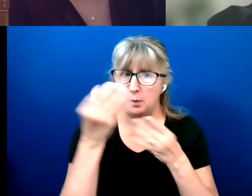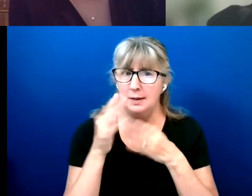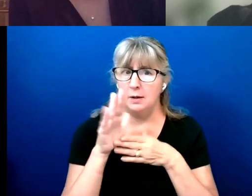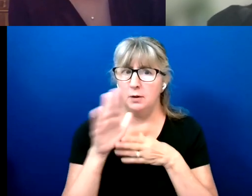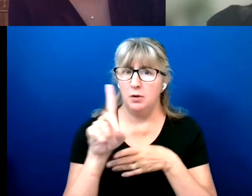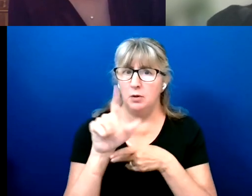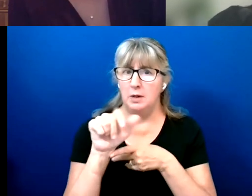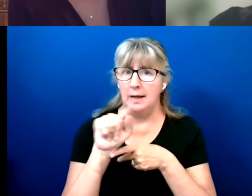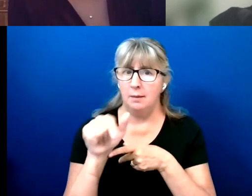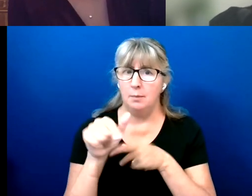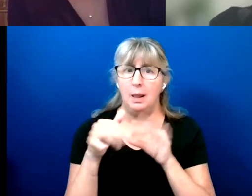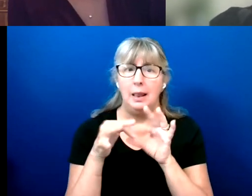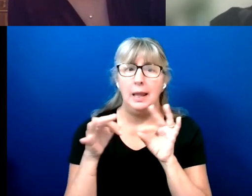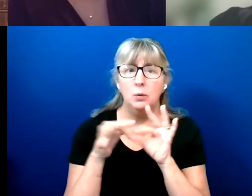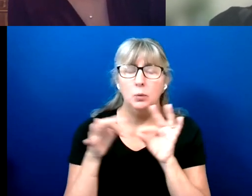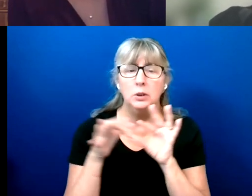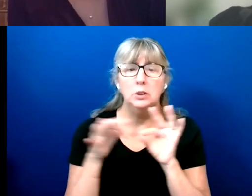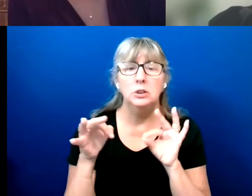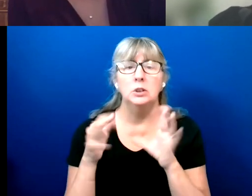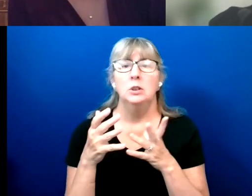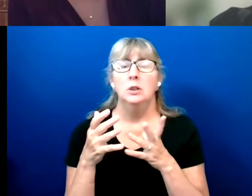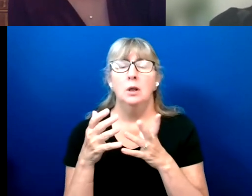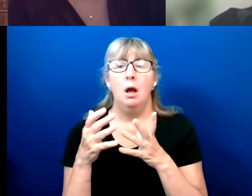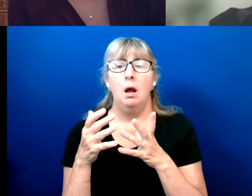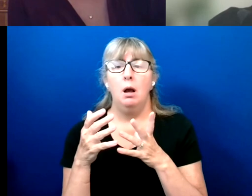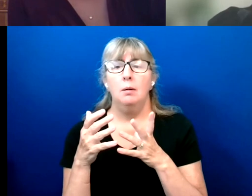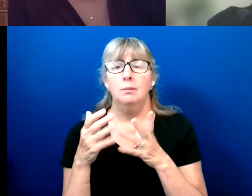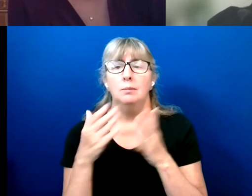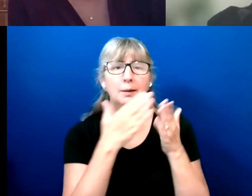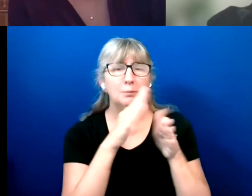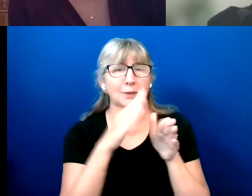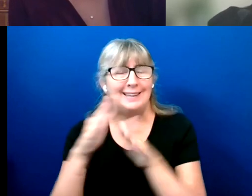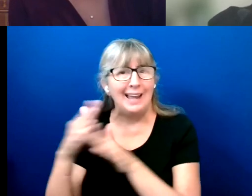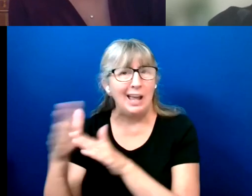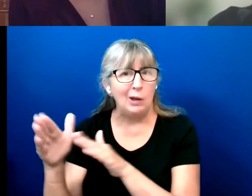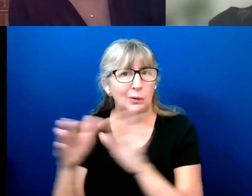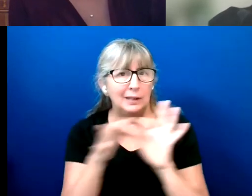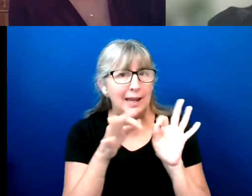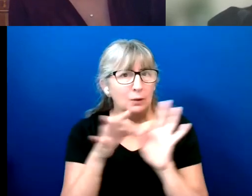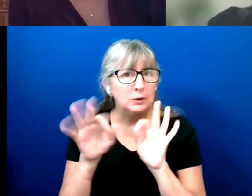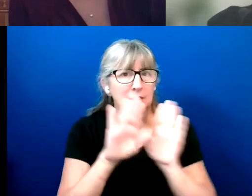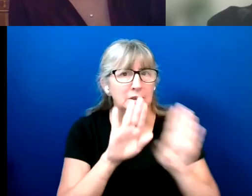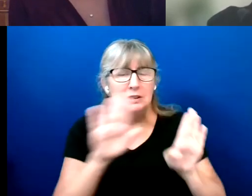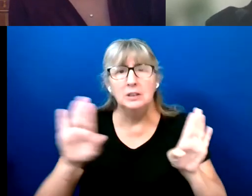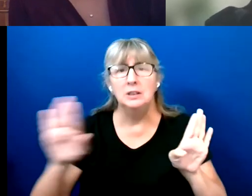And Tim mentioned there's a huge weakness where the Voting Rights Acts section 203 languages